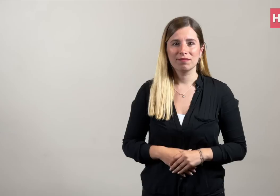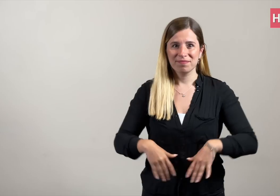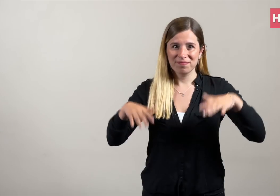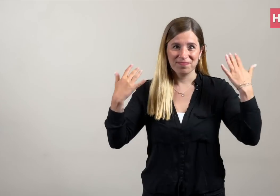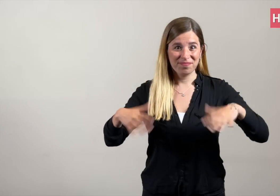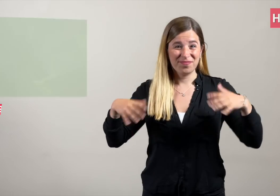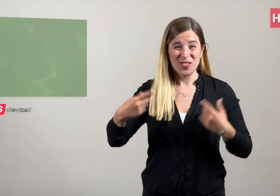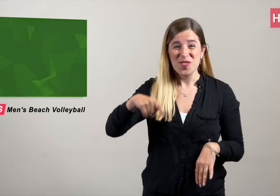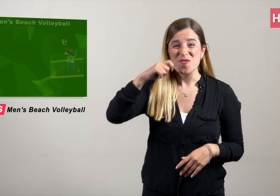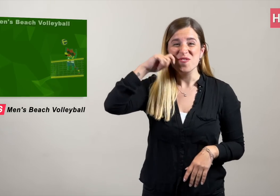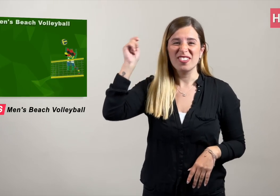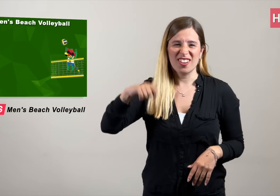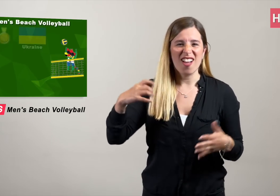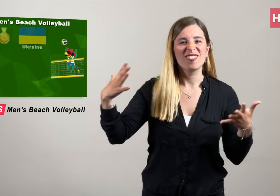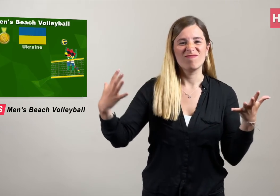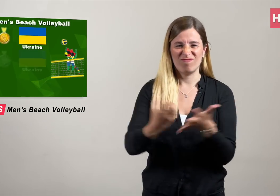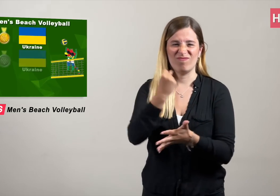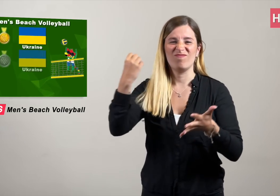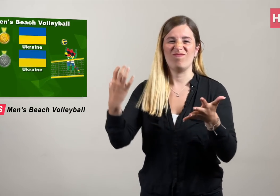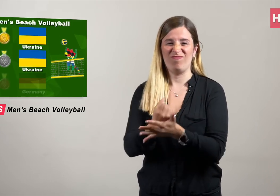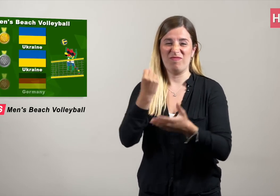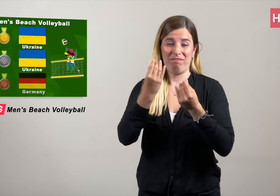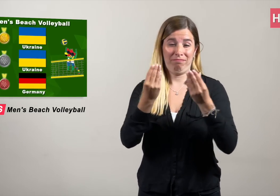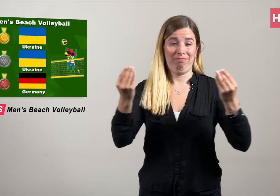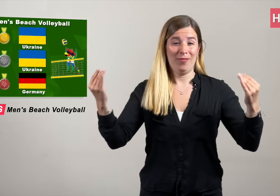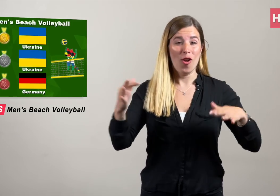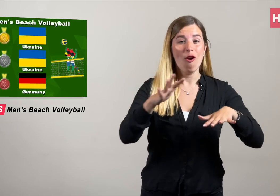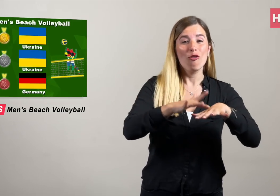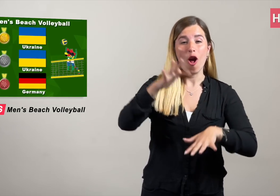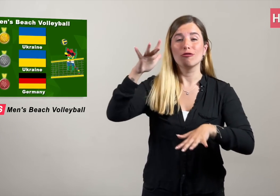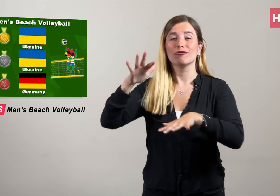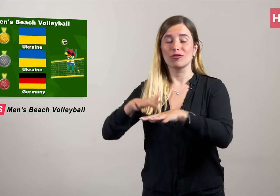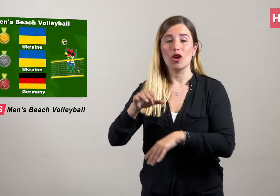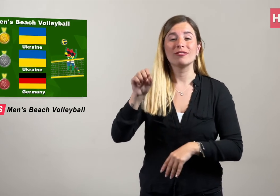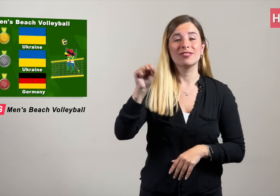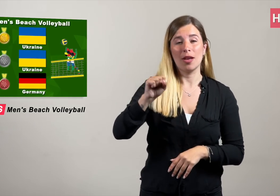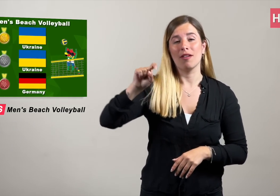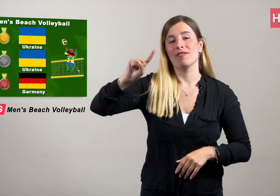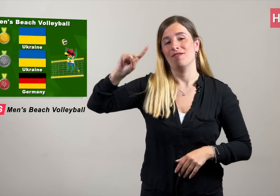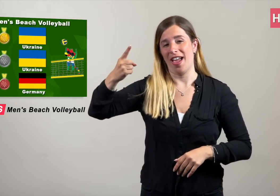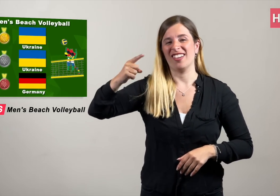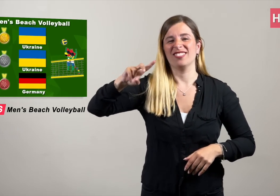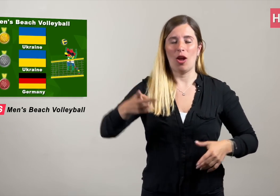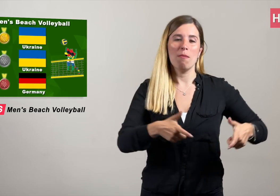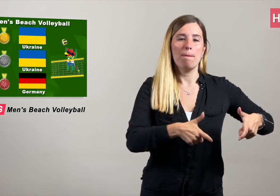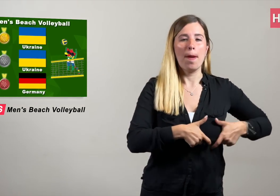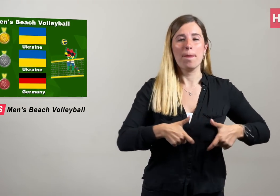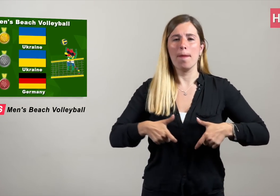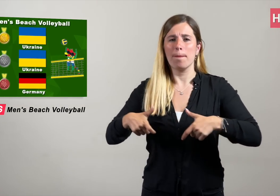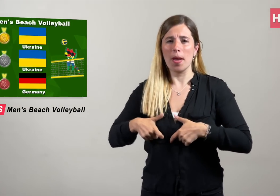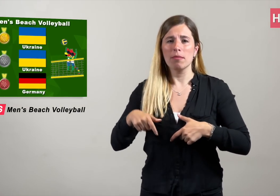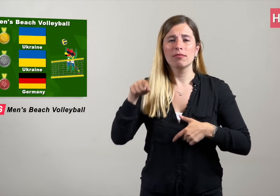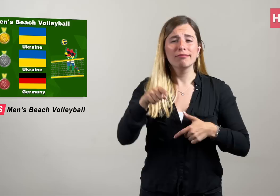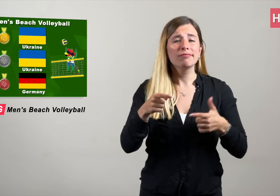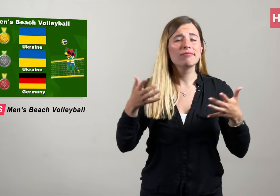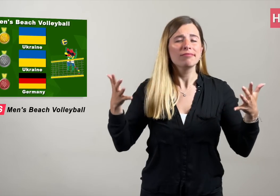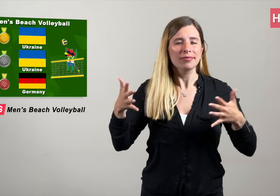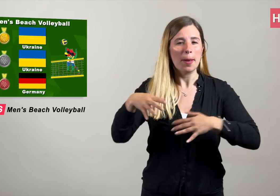Ukraine have continued to add to their spectacular number of golds and silver